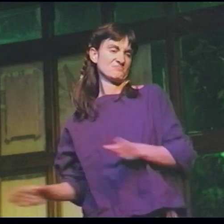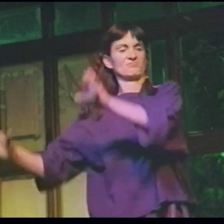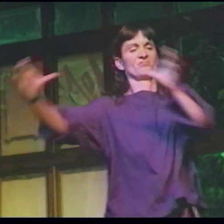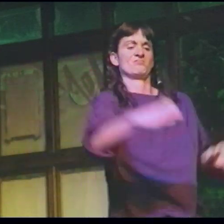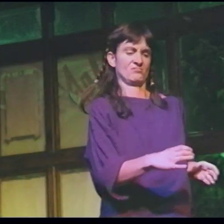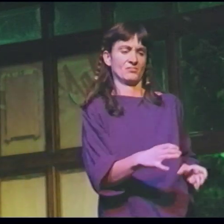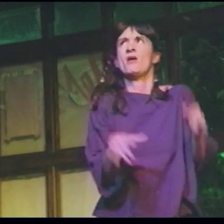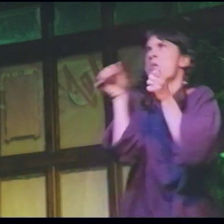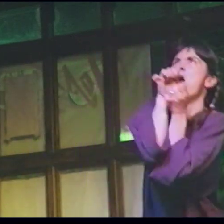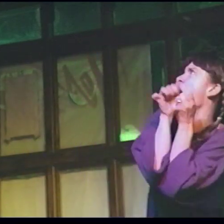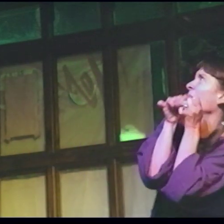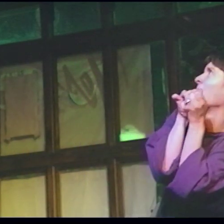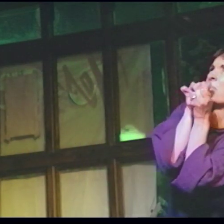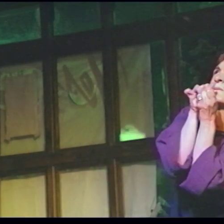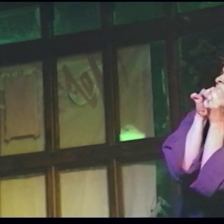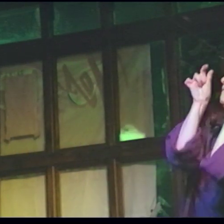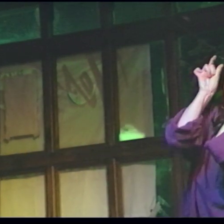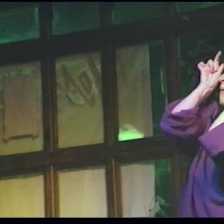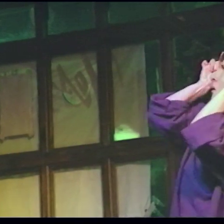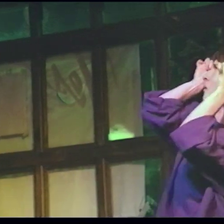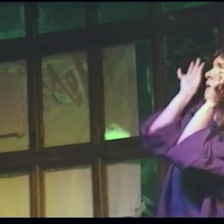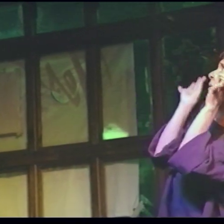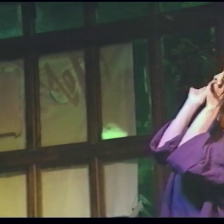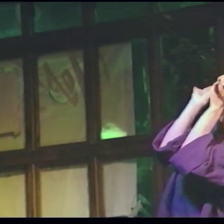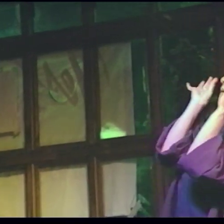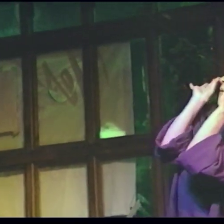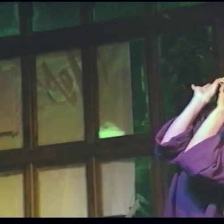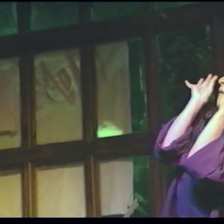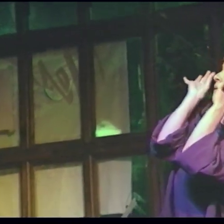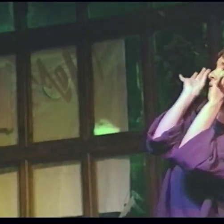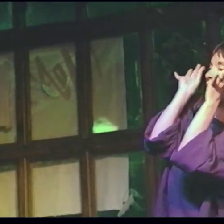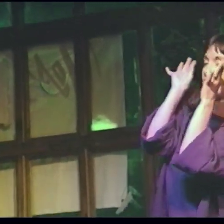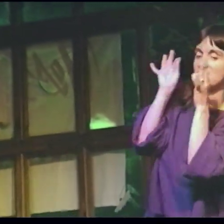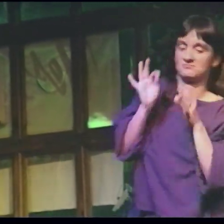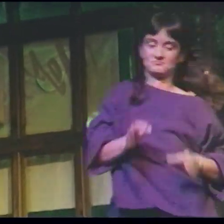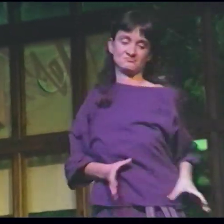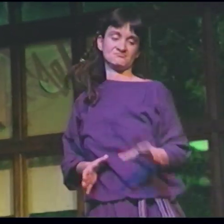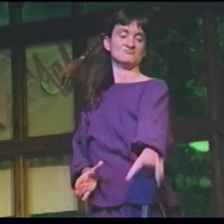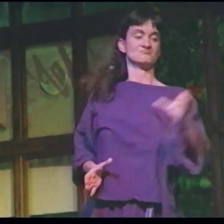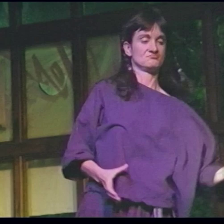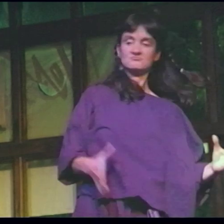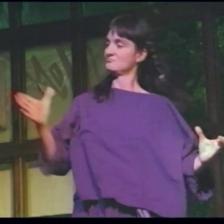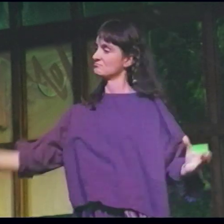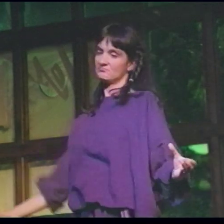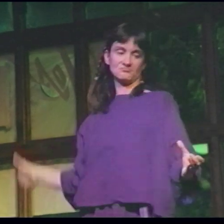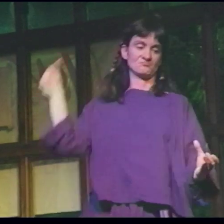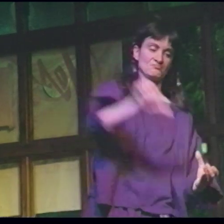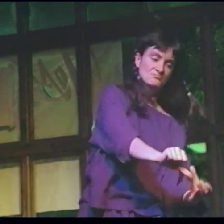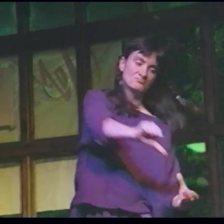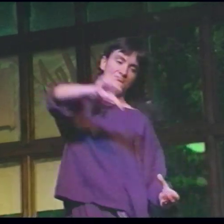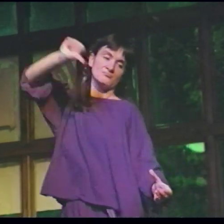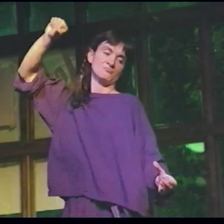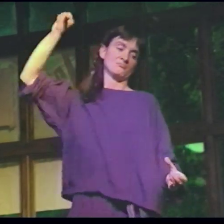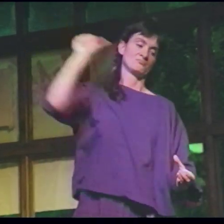C Taken from its mother A And chained L Inside a tiny wooden crate F C Force-fed with